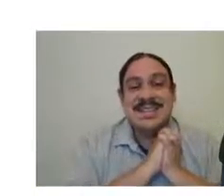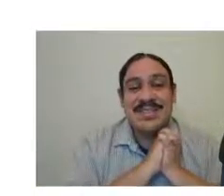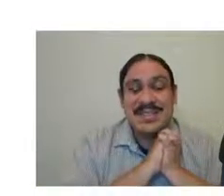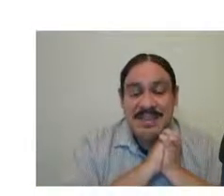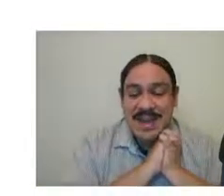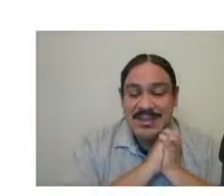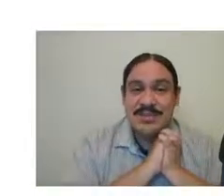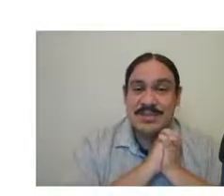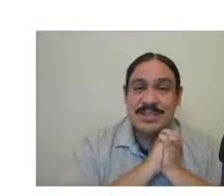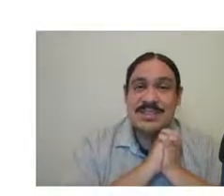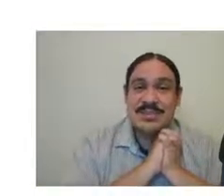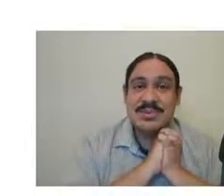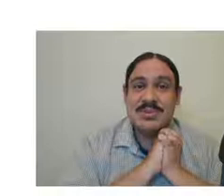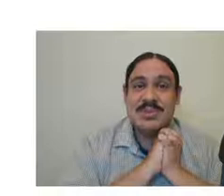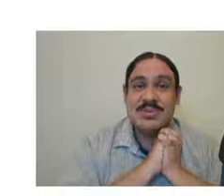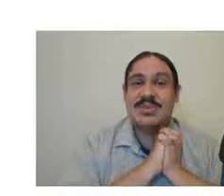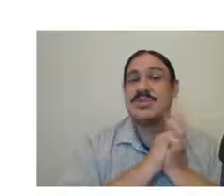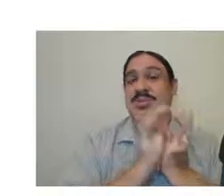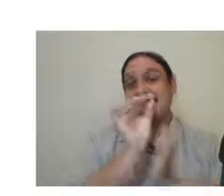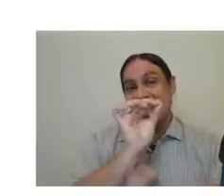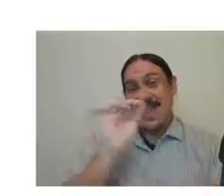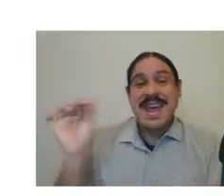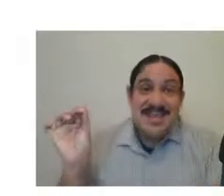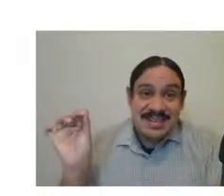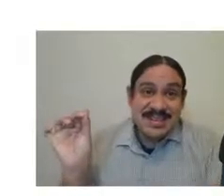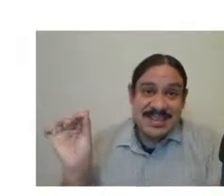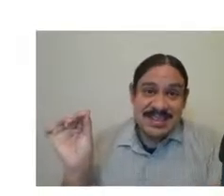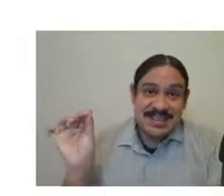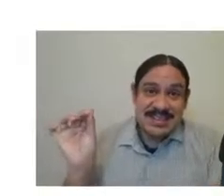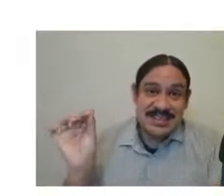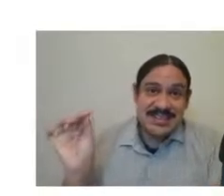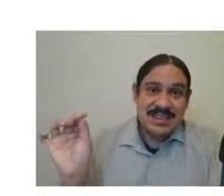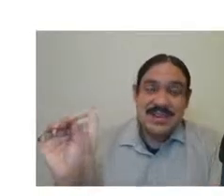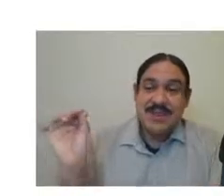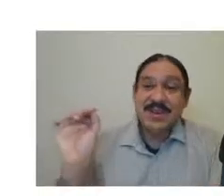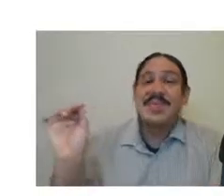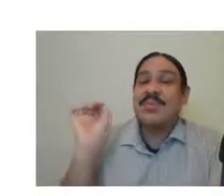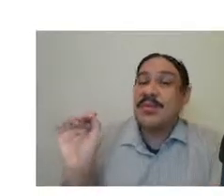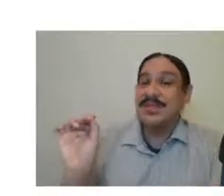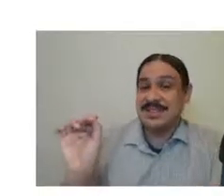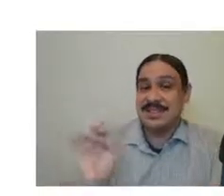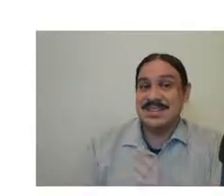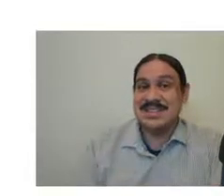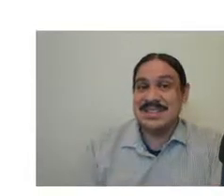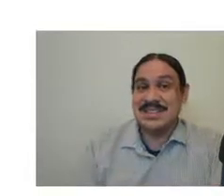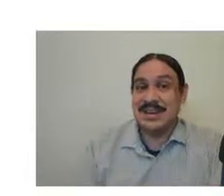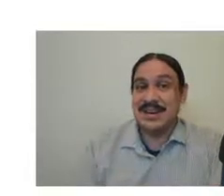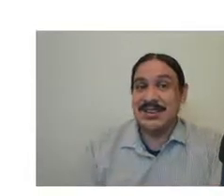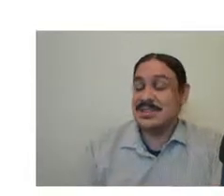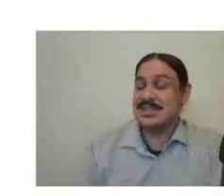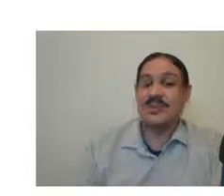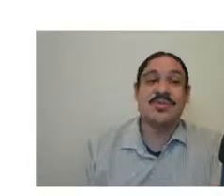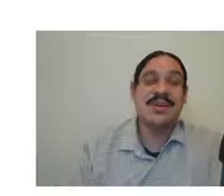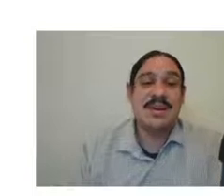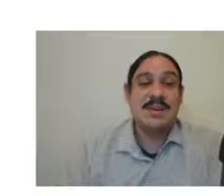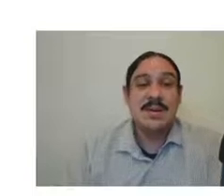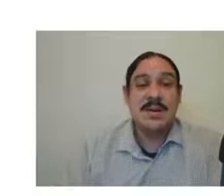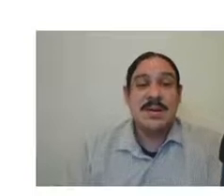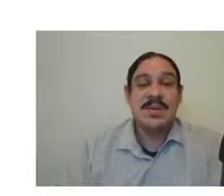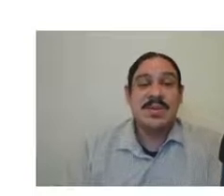this pattern of moving the wh words toward the end of the sentence is very prevalent in